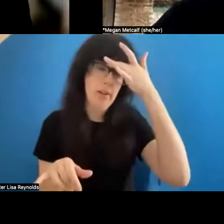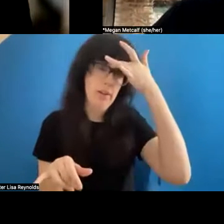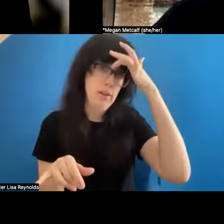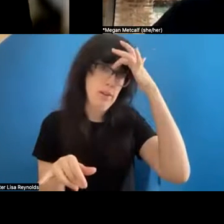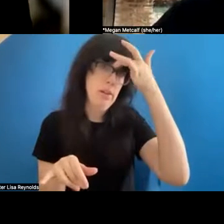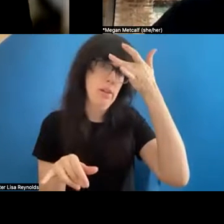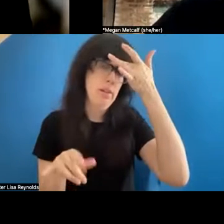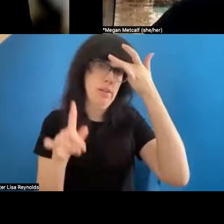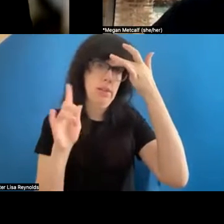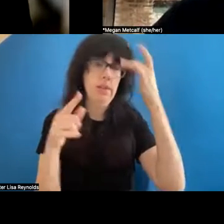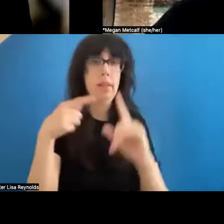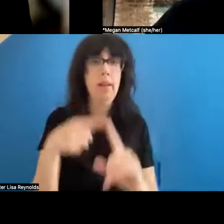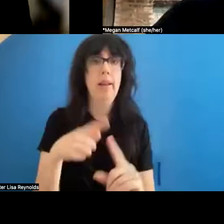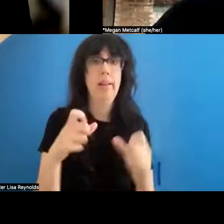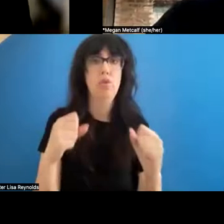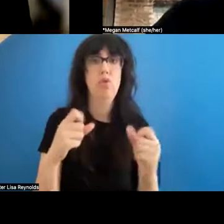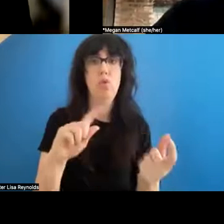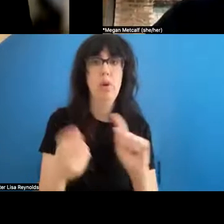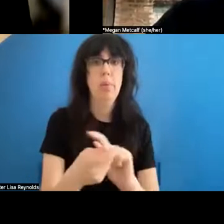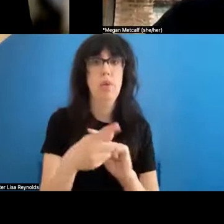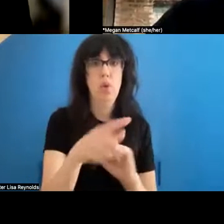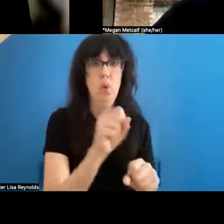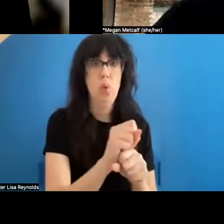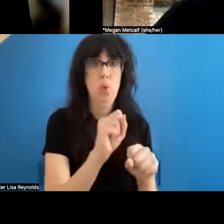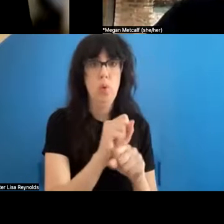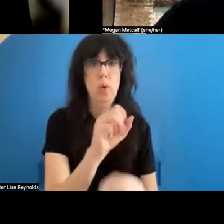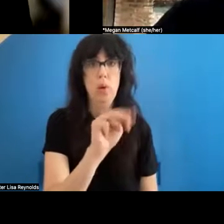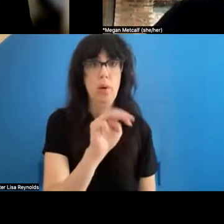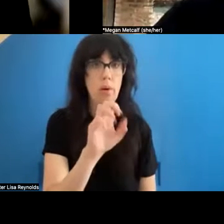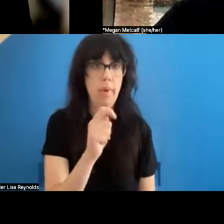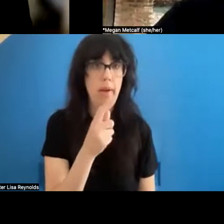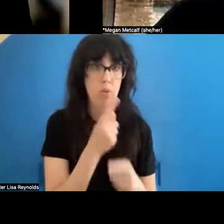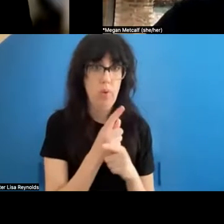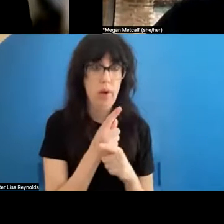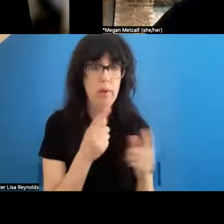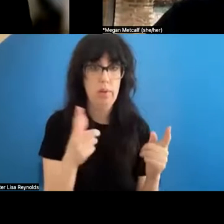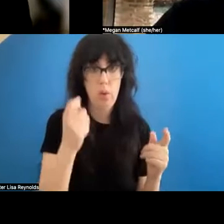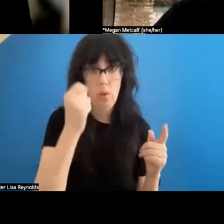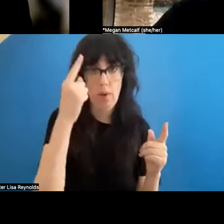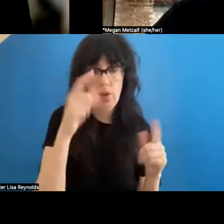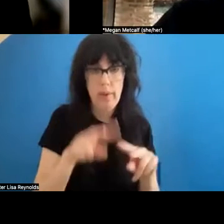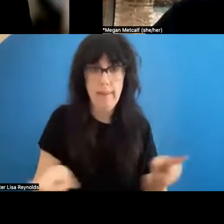. You work at the Metropolitan Museum of Art, you understand the value of the archive and how the archive is